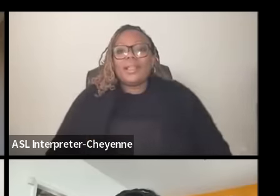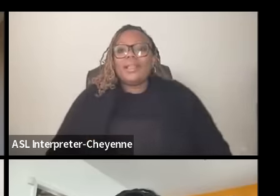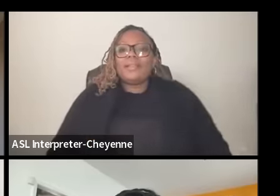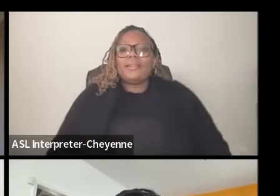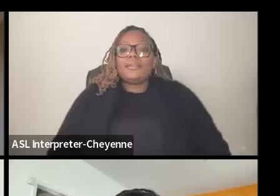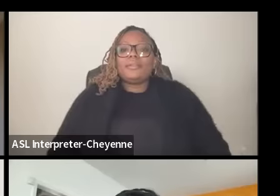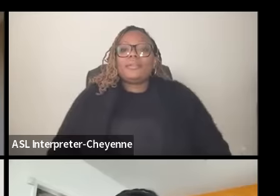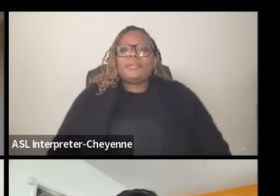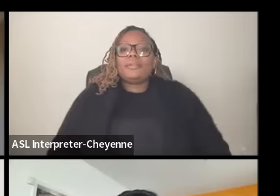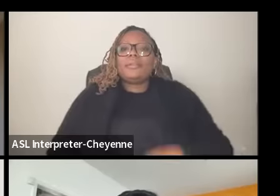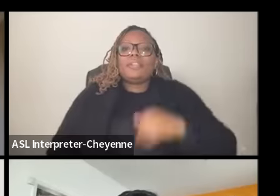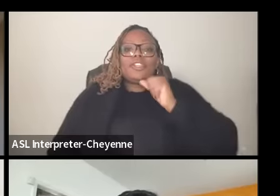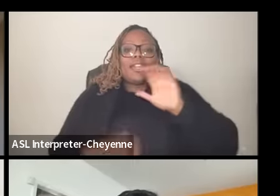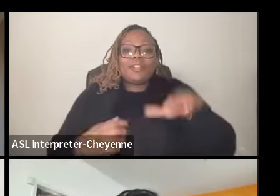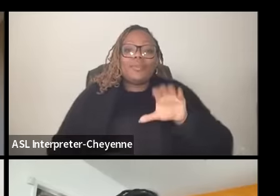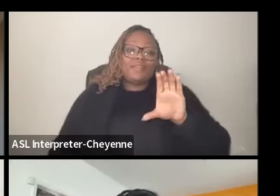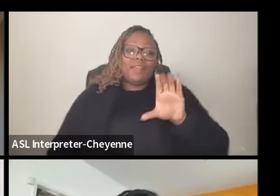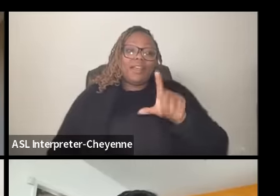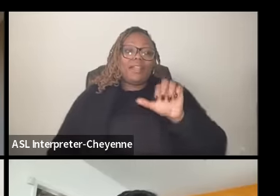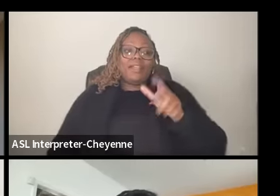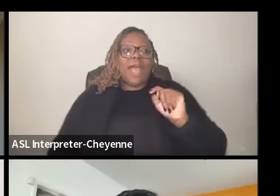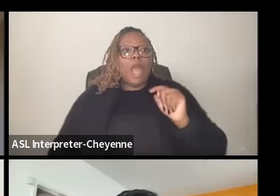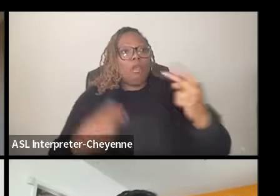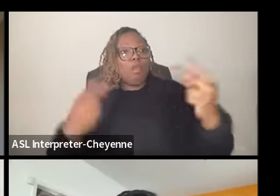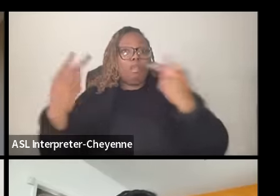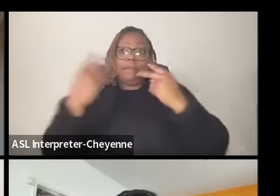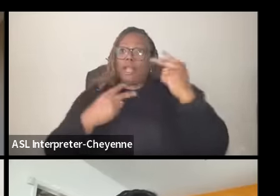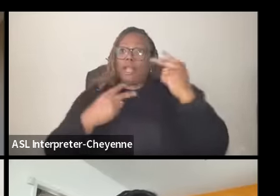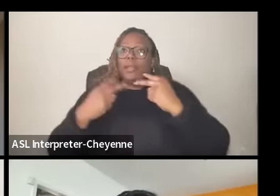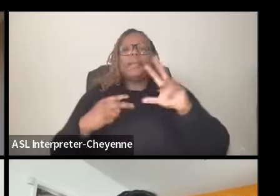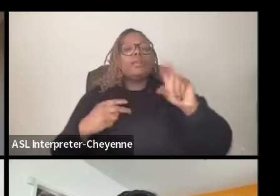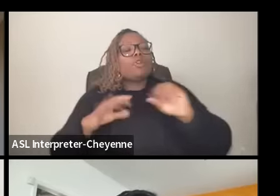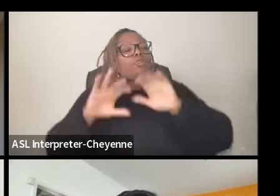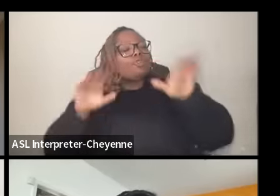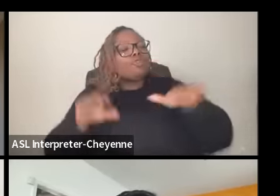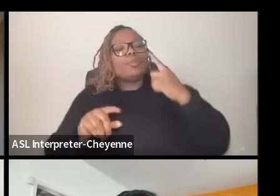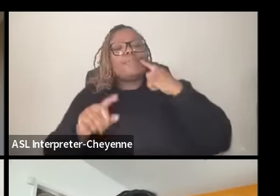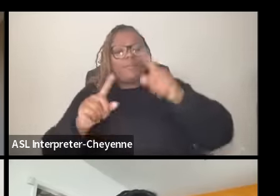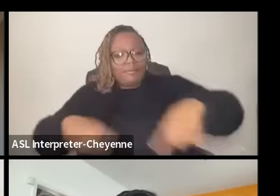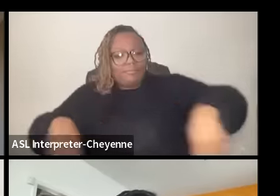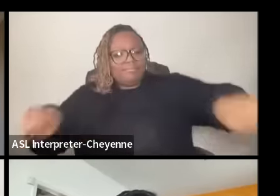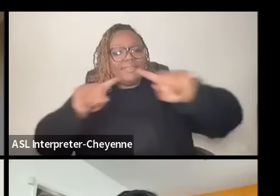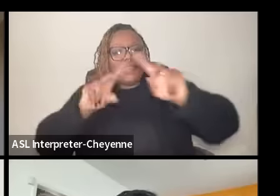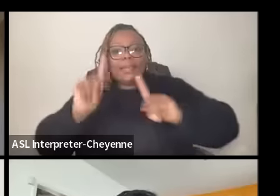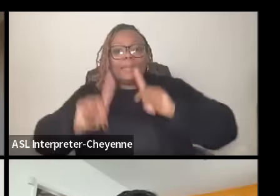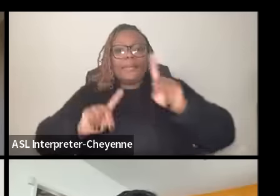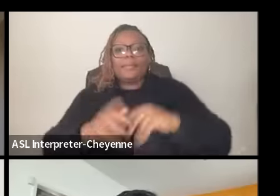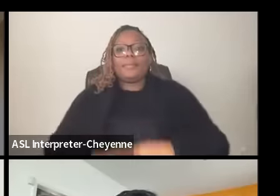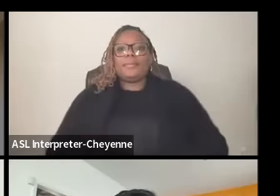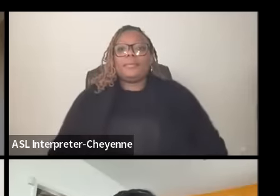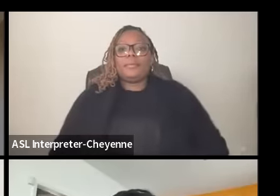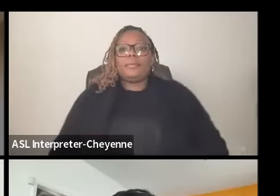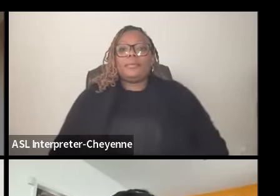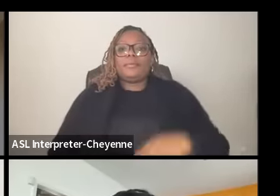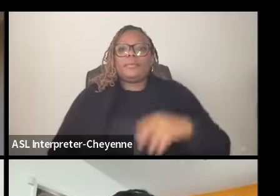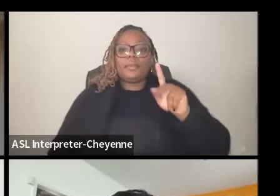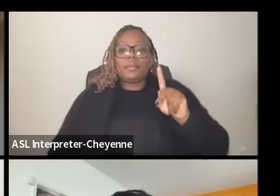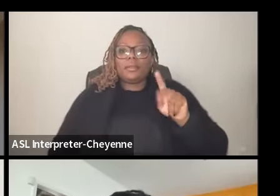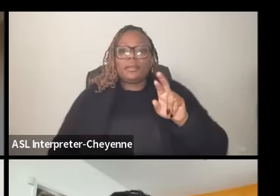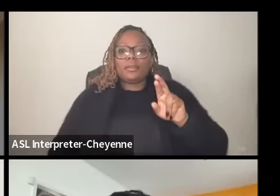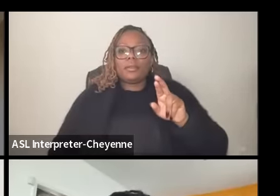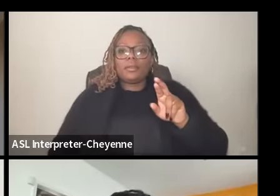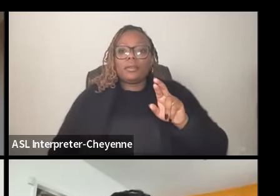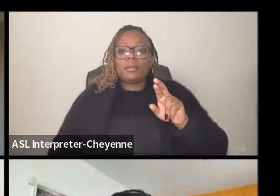for clout right you're doing it you're doing it for the people so both Christina and Mary if you